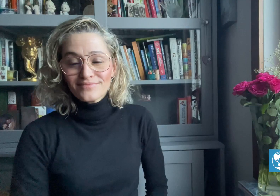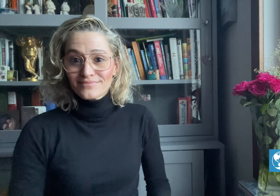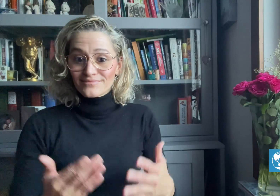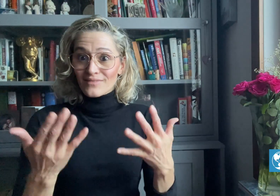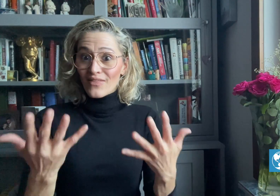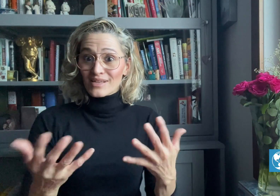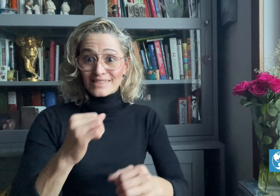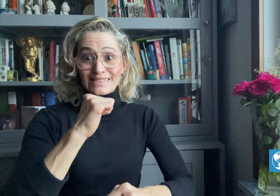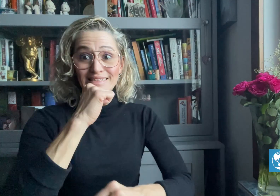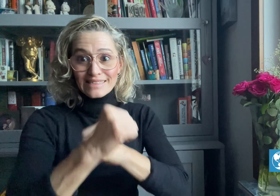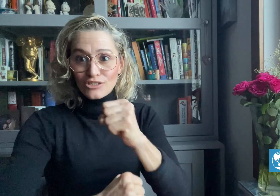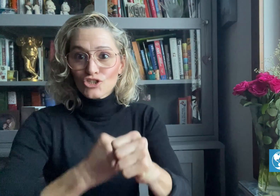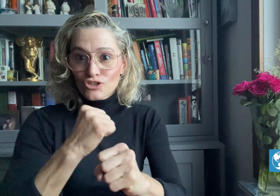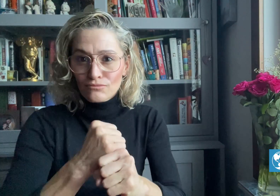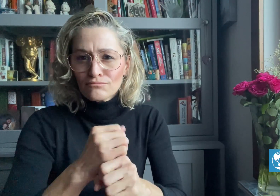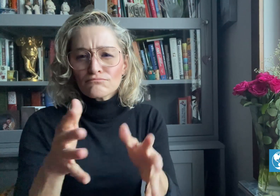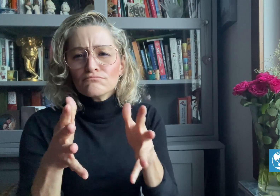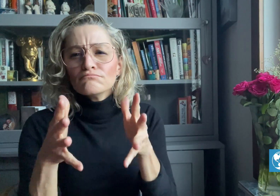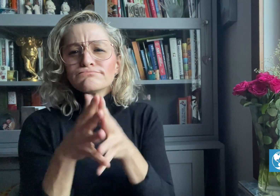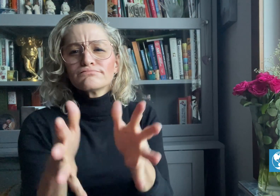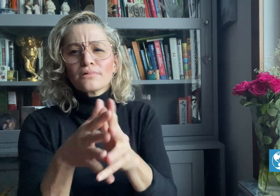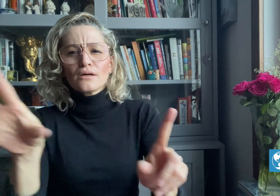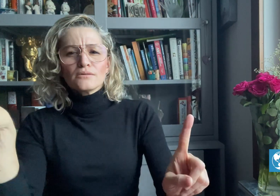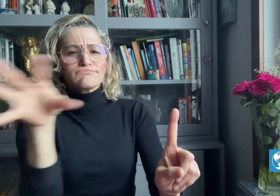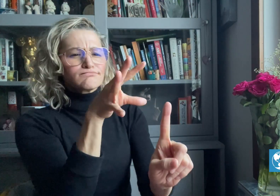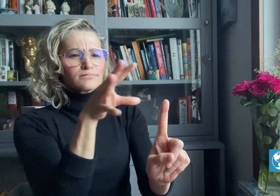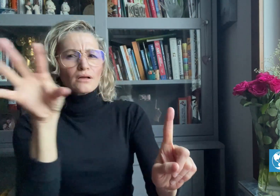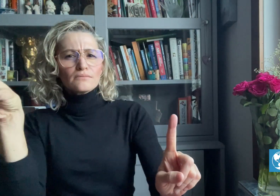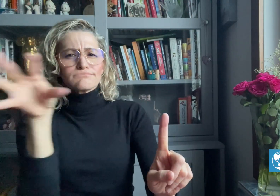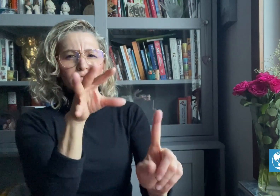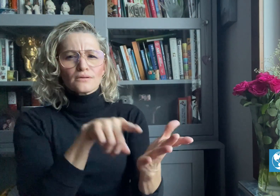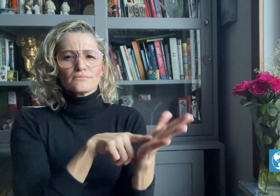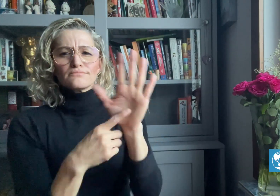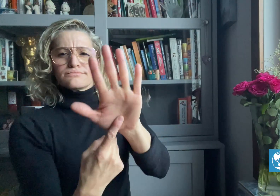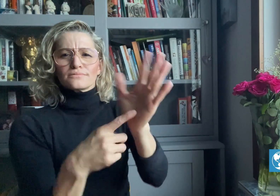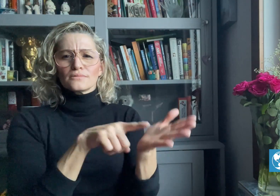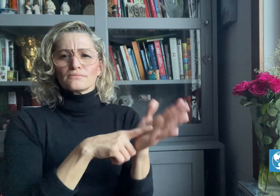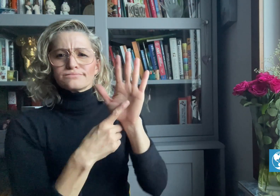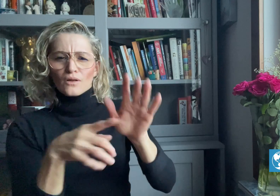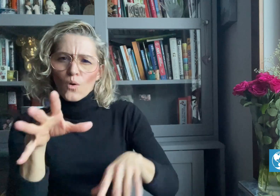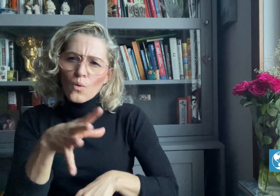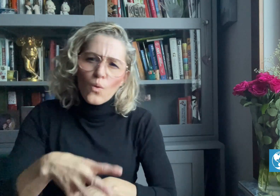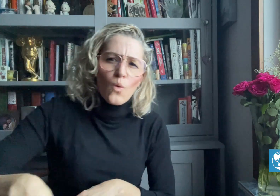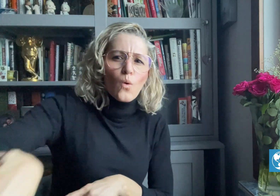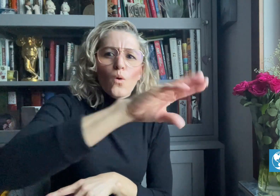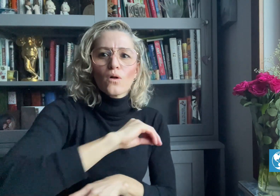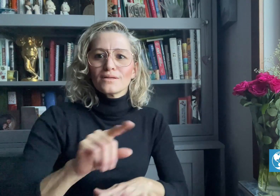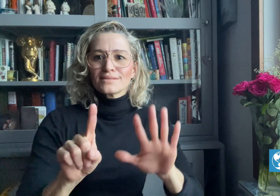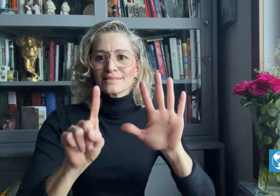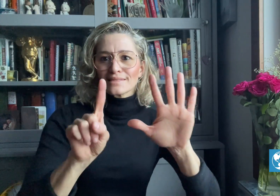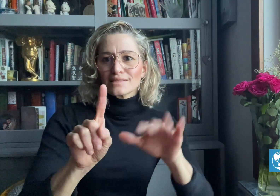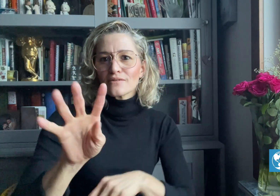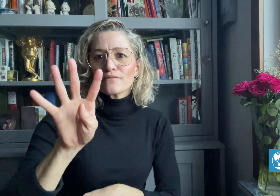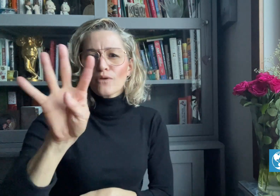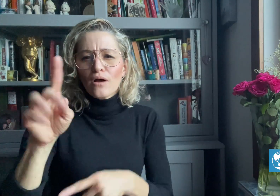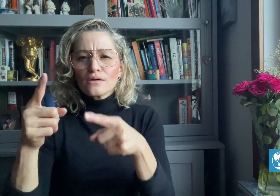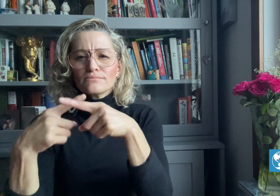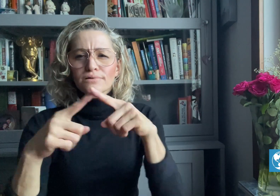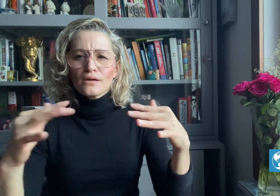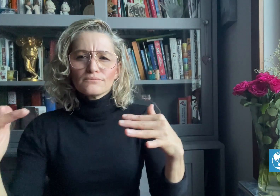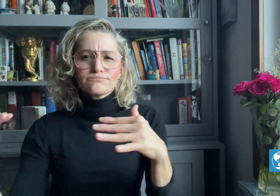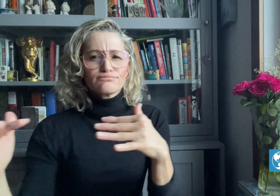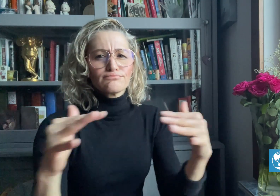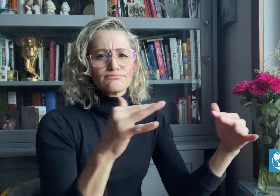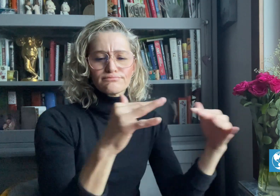This year, the highlights of all 64 matches that take place